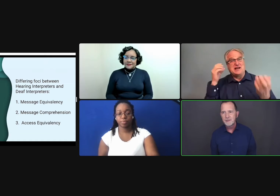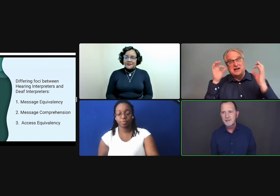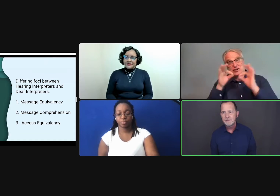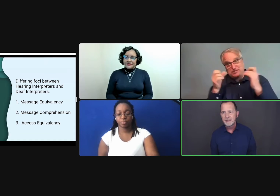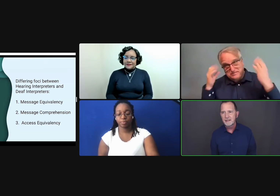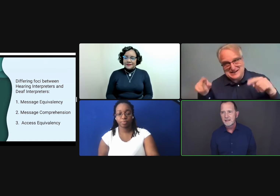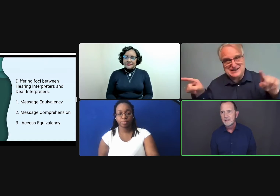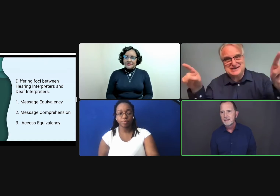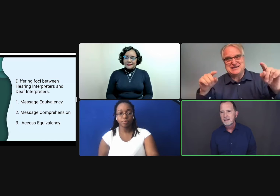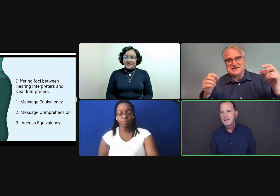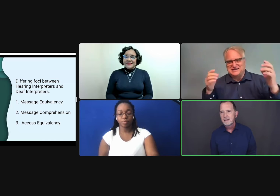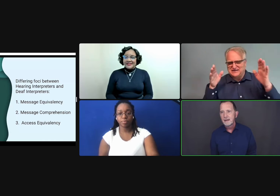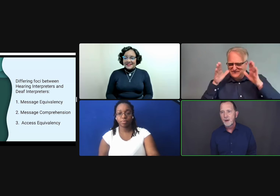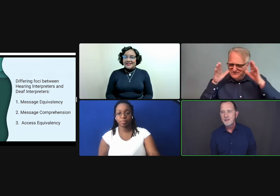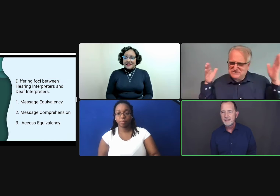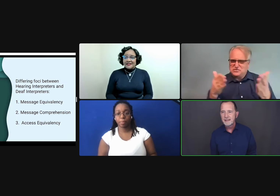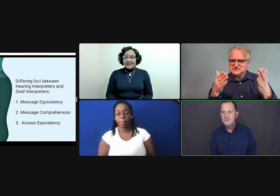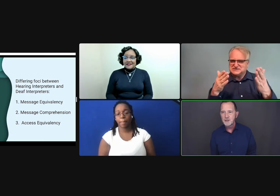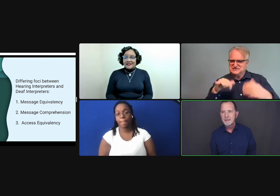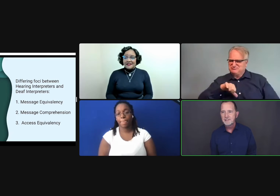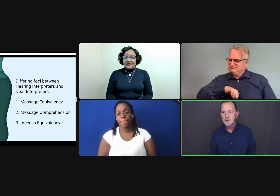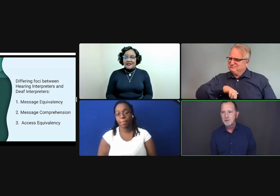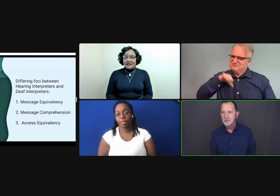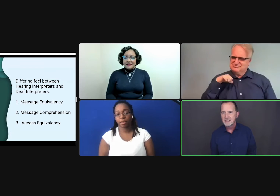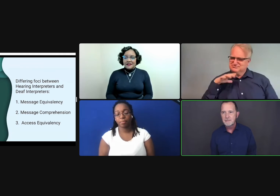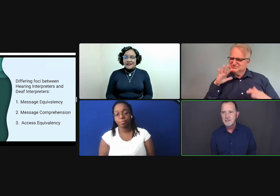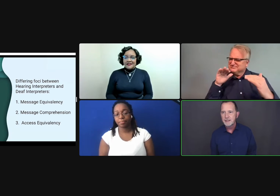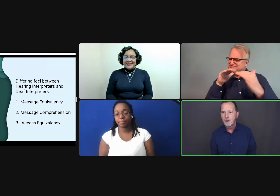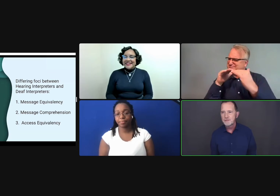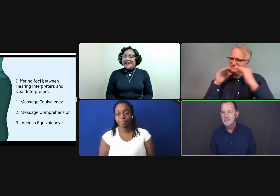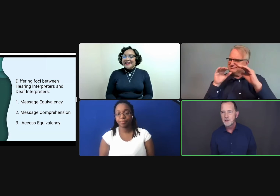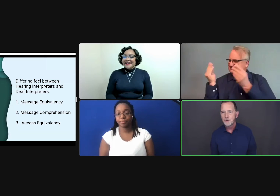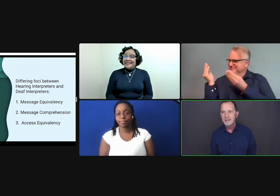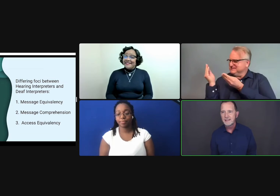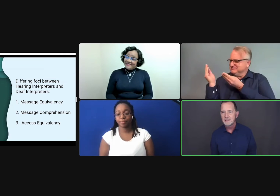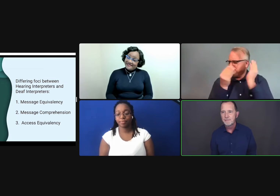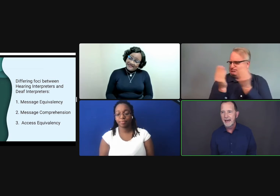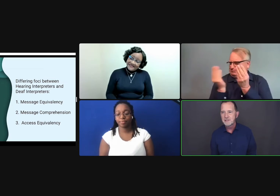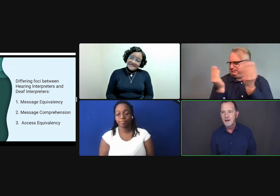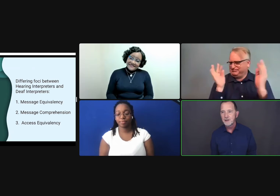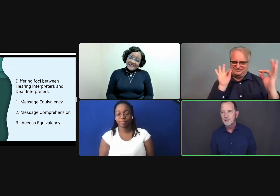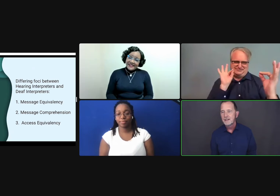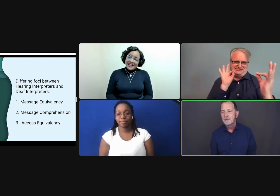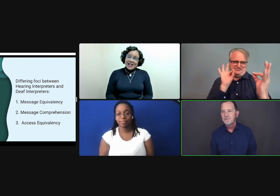Why do you think? Why do you think that for so many interpreters, it seems to be carved in stone and it's a badge of honor